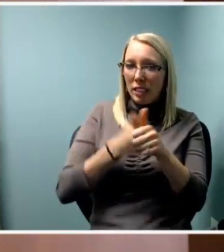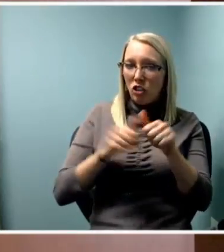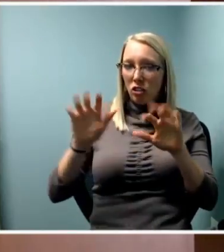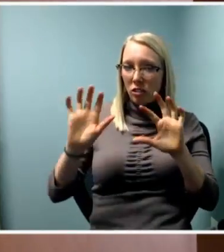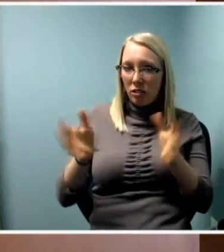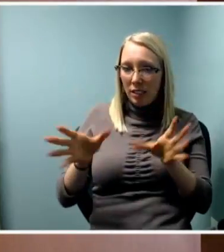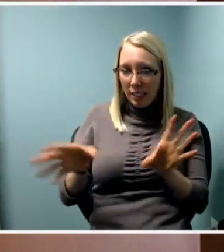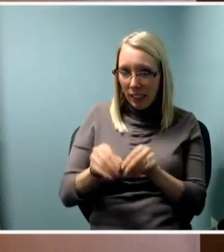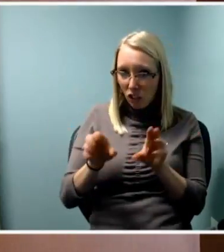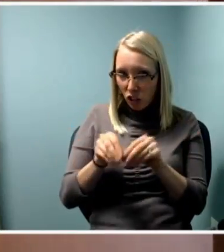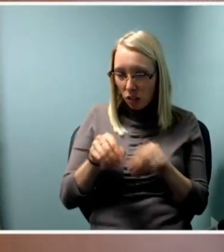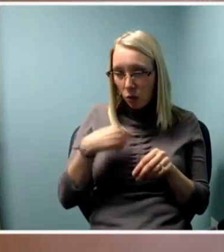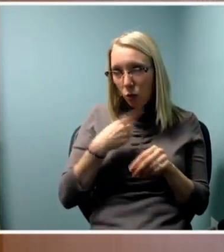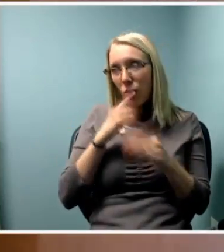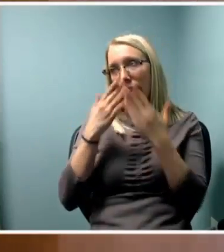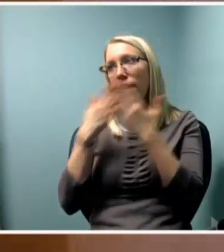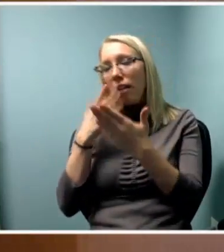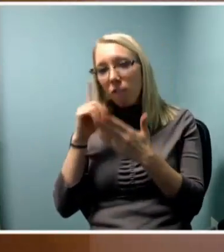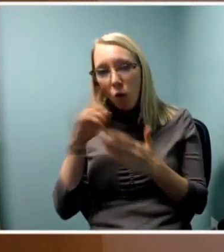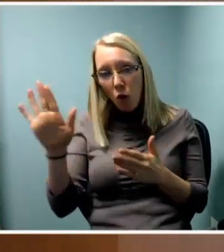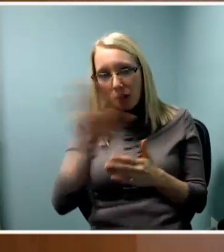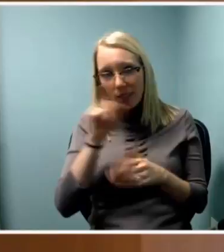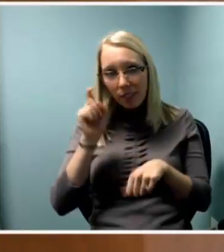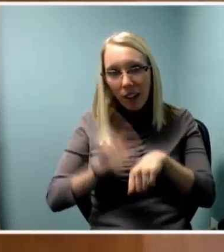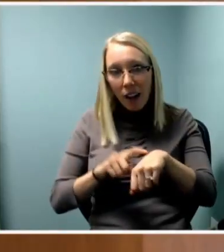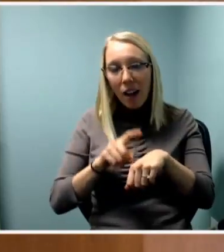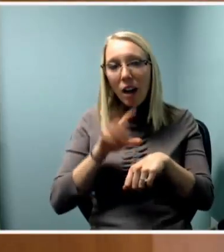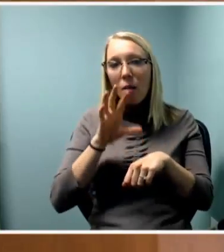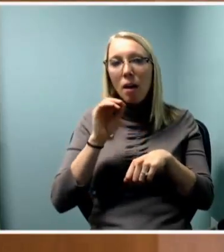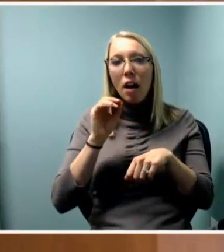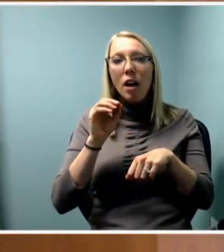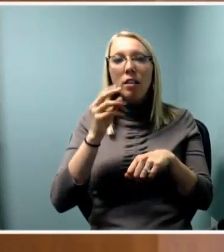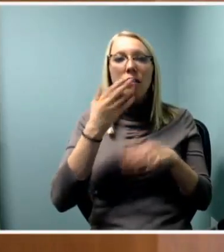We're so grateful for your time and to [Halell] and to [Halround]